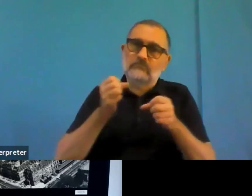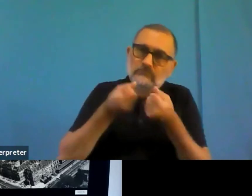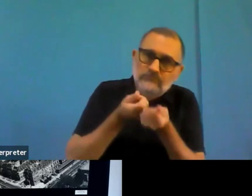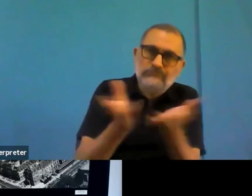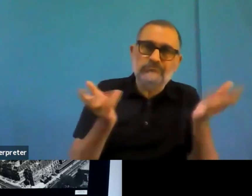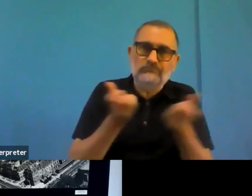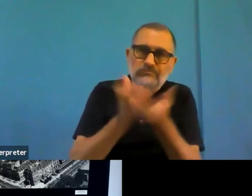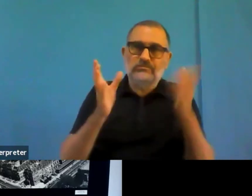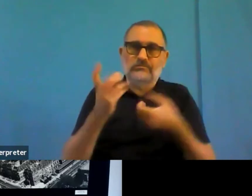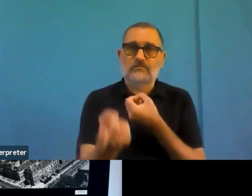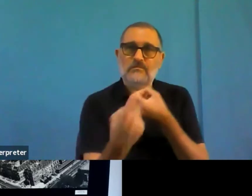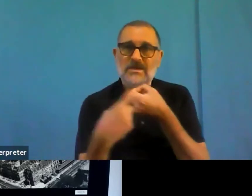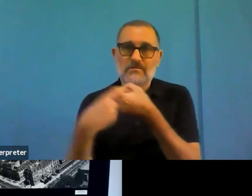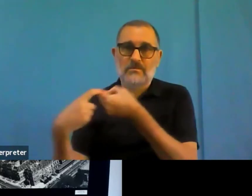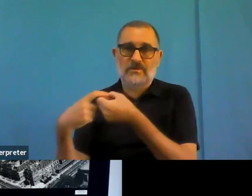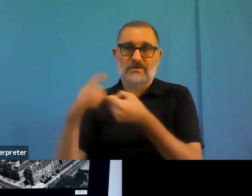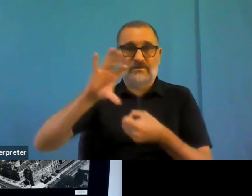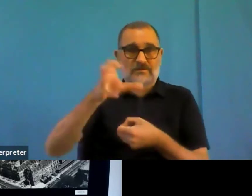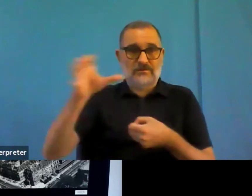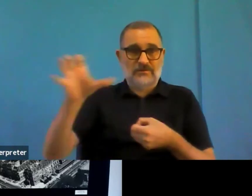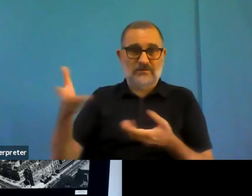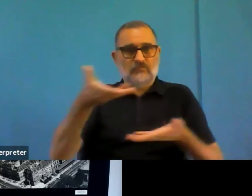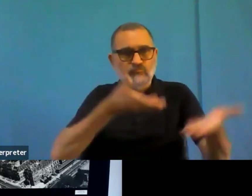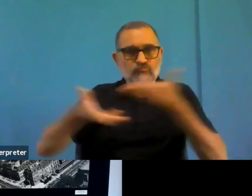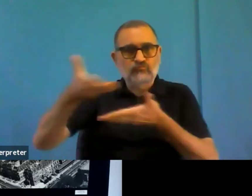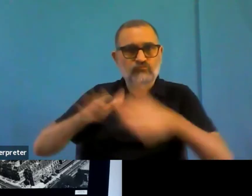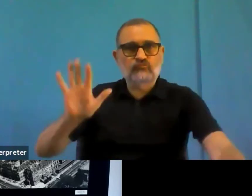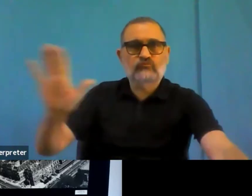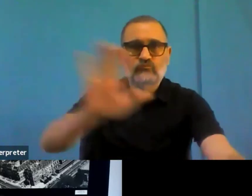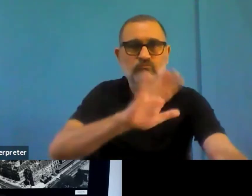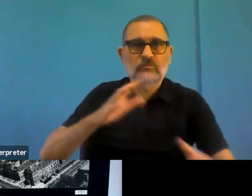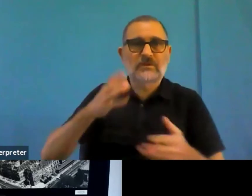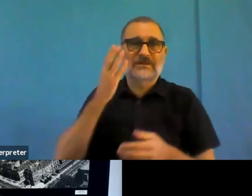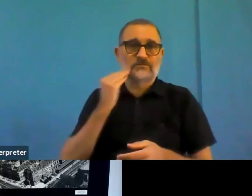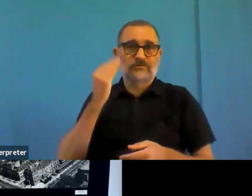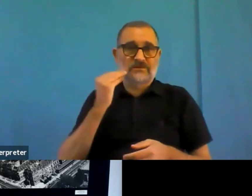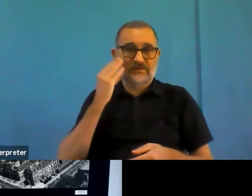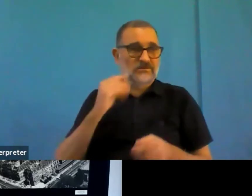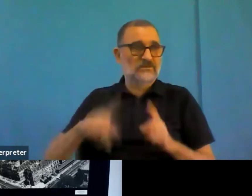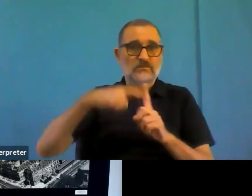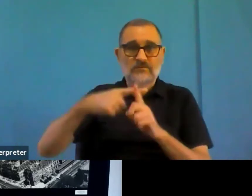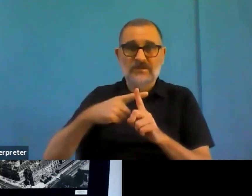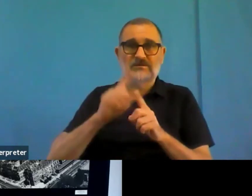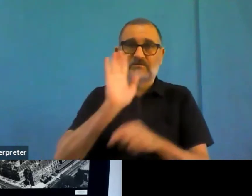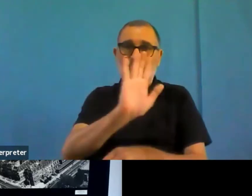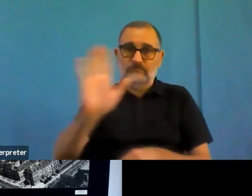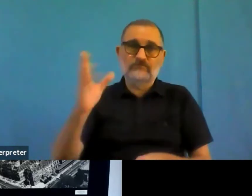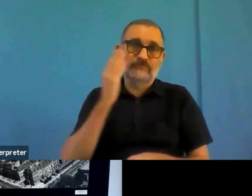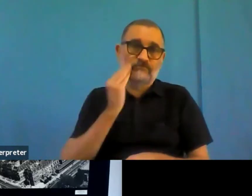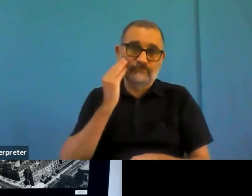And I think it's gonna be very interesting to see the reports at the end of this year, see what the member states say themselves about what they've achieved and where they've